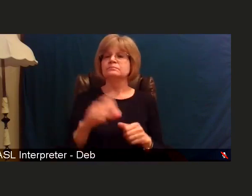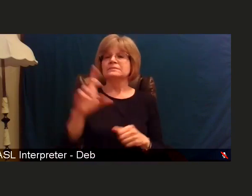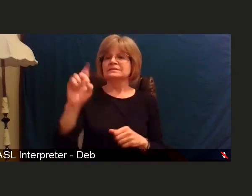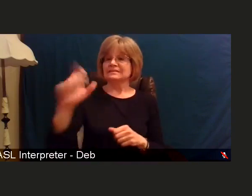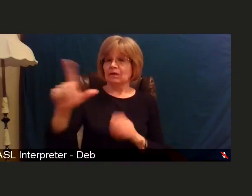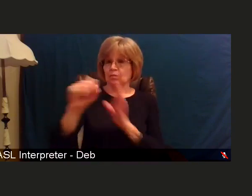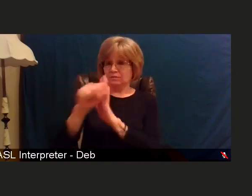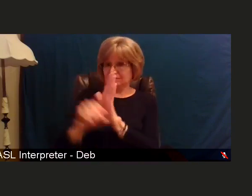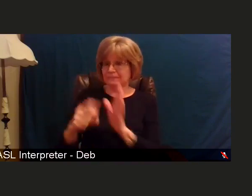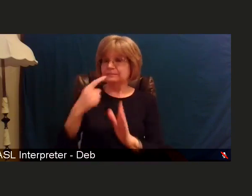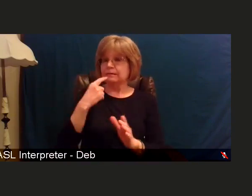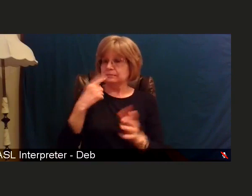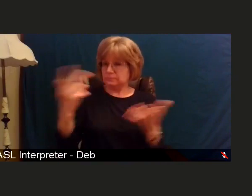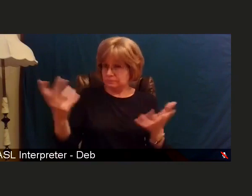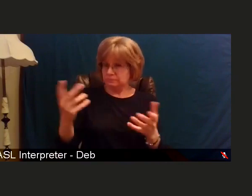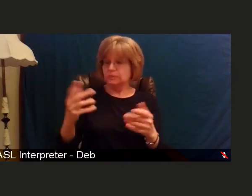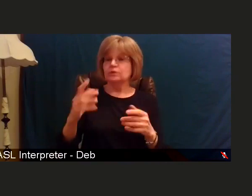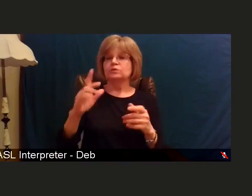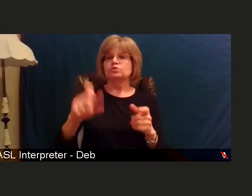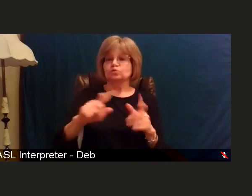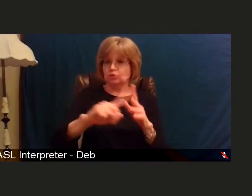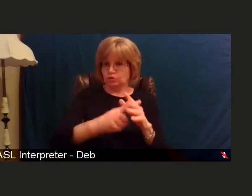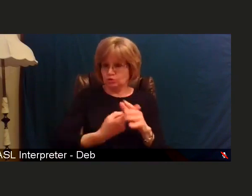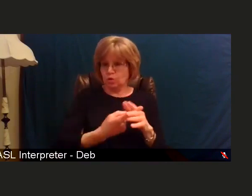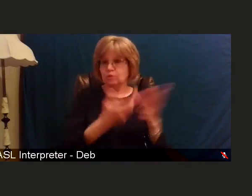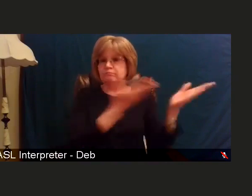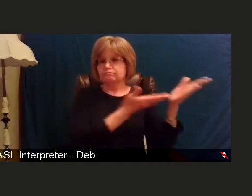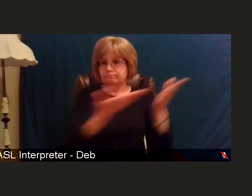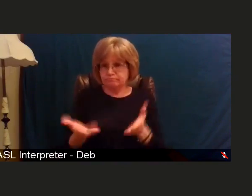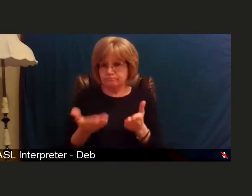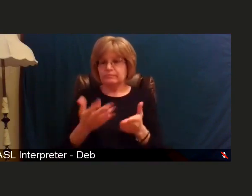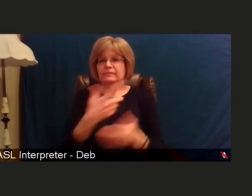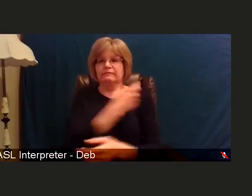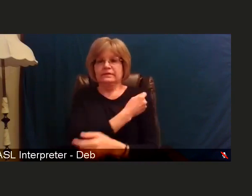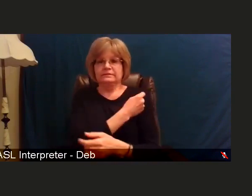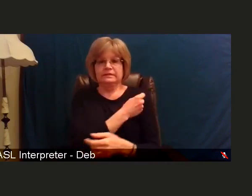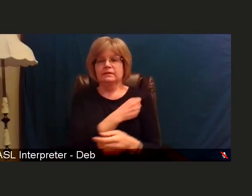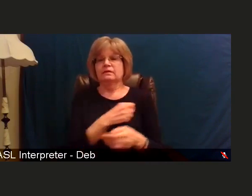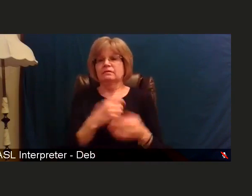to have vaccine for this phase 1B group by the end of this month.